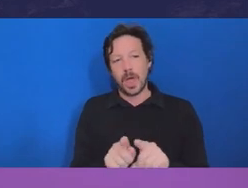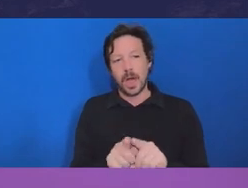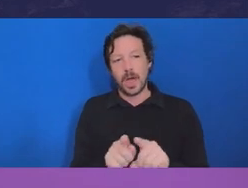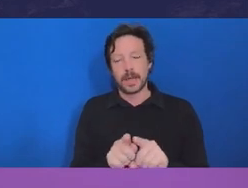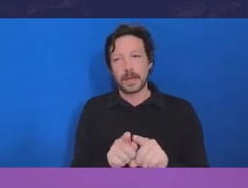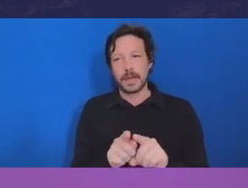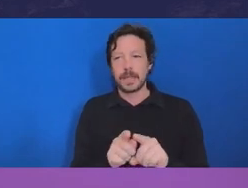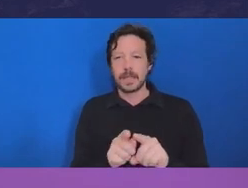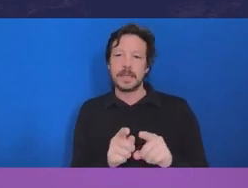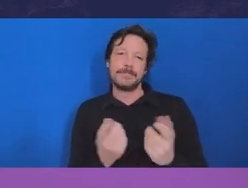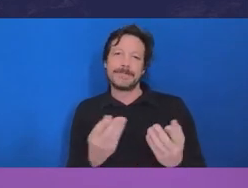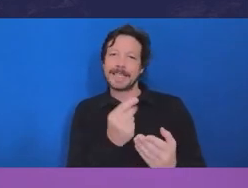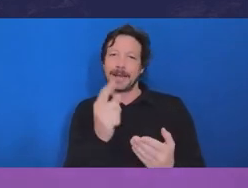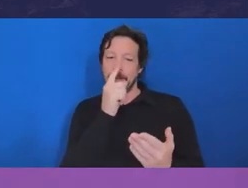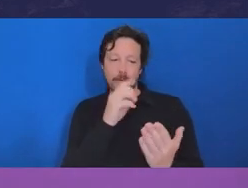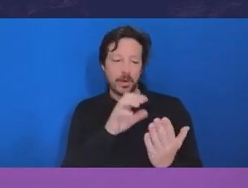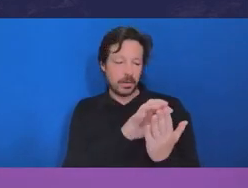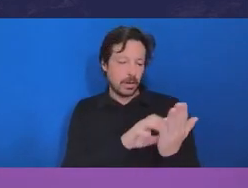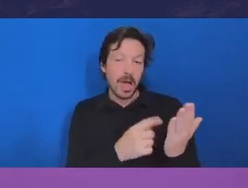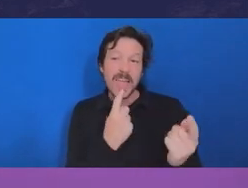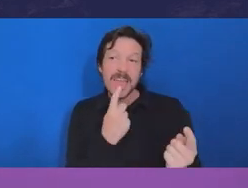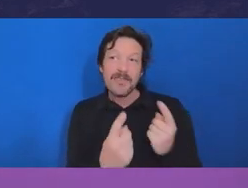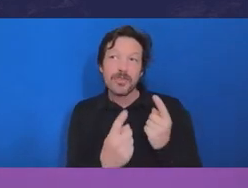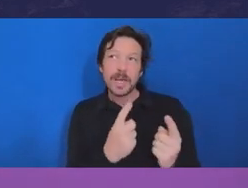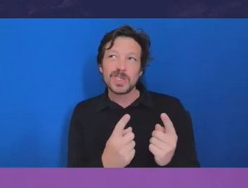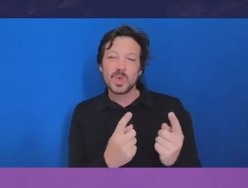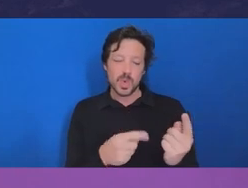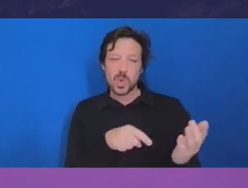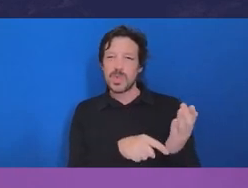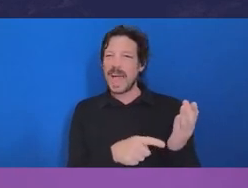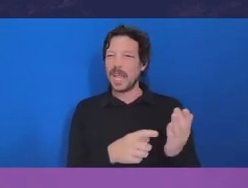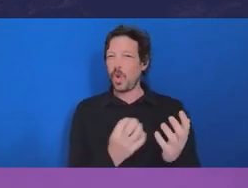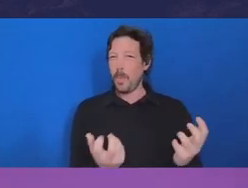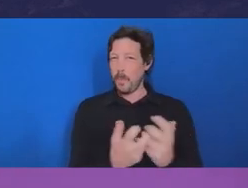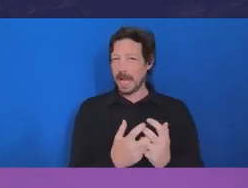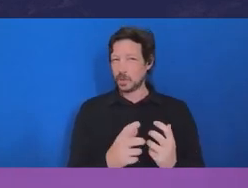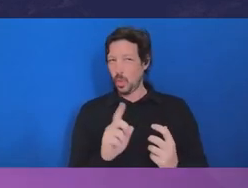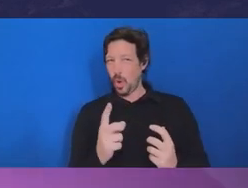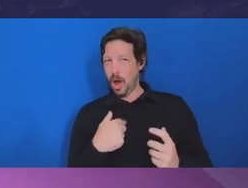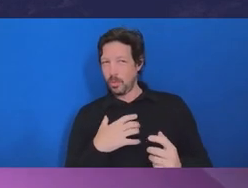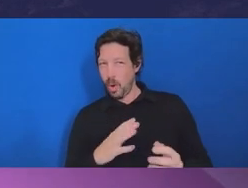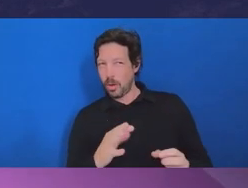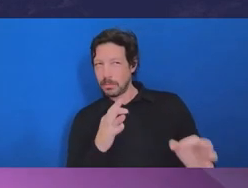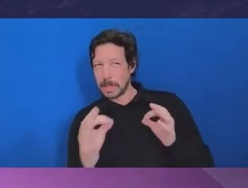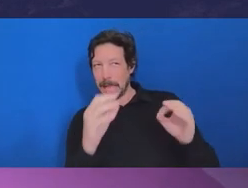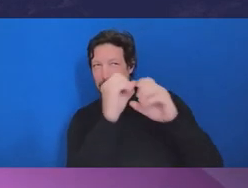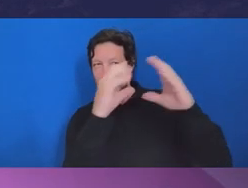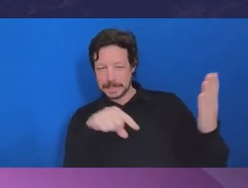that either serves our agenda as a public service and trying to convince a minister of the merits of our advice.